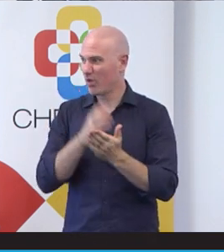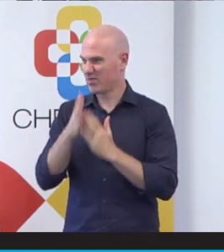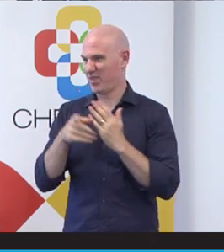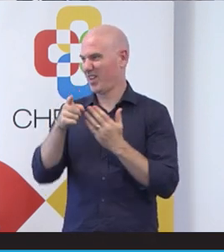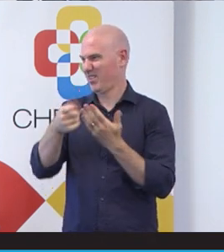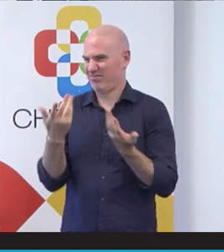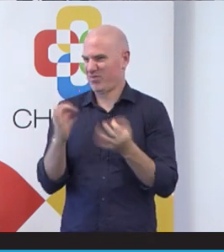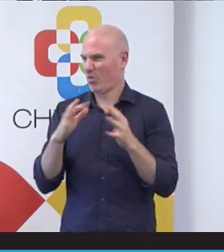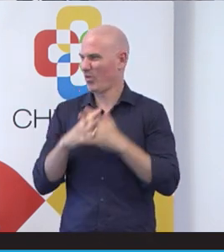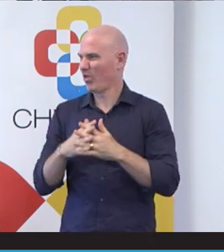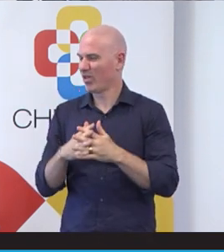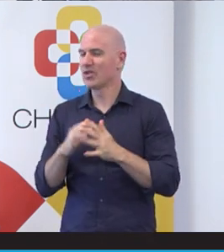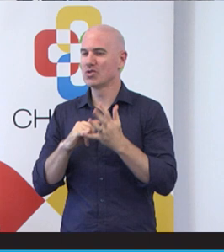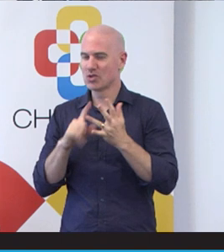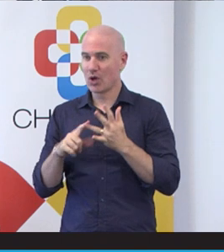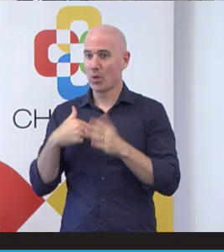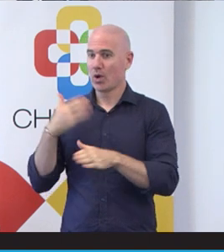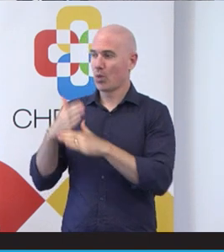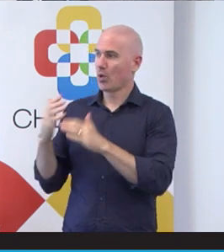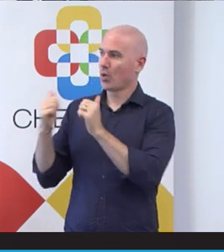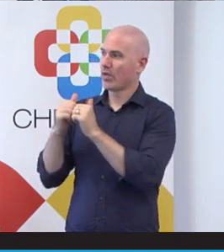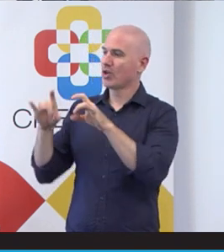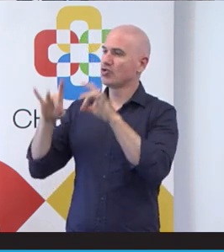We've been working with the Australian Network on Disability and how we can